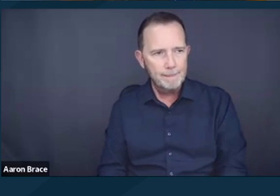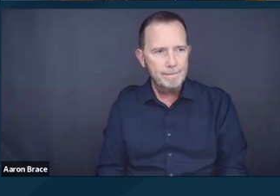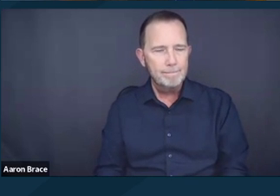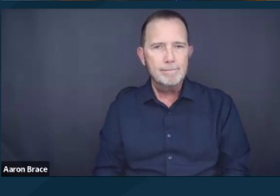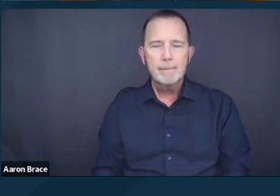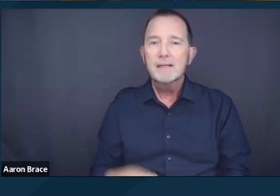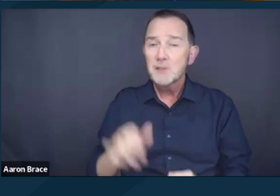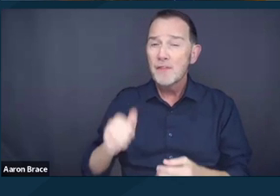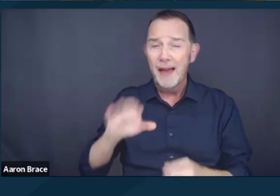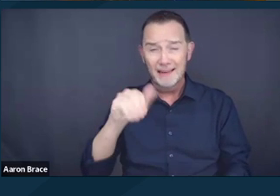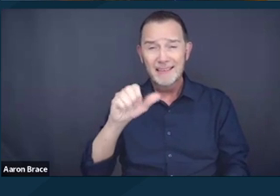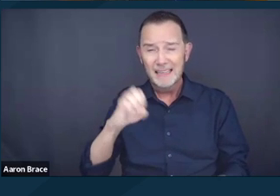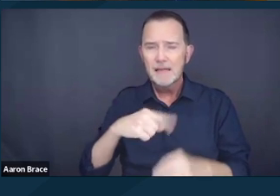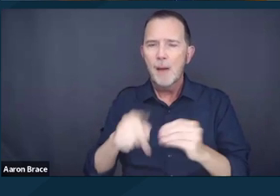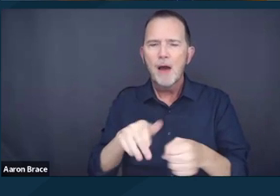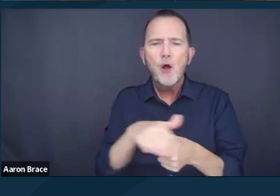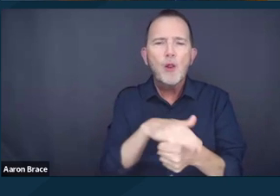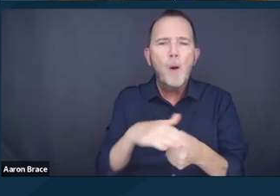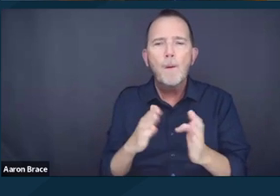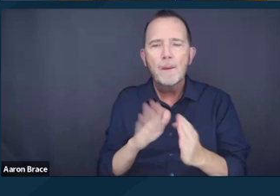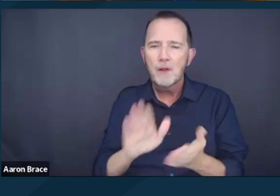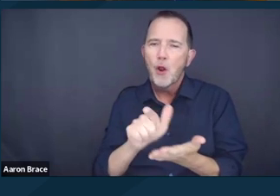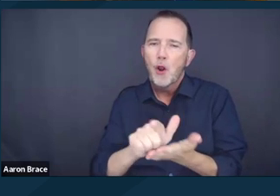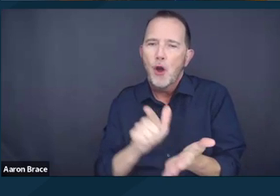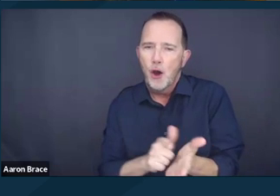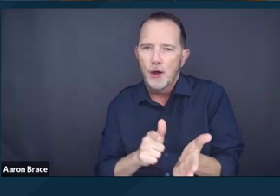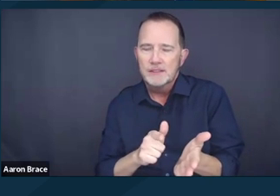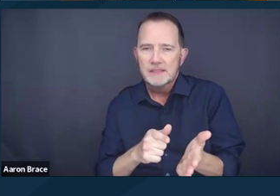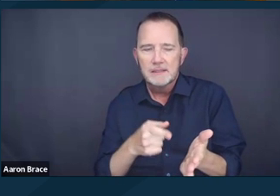that regulated public camping, and how the act of public camping comported